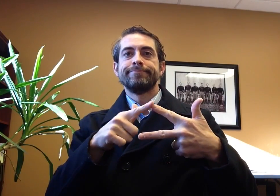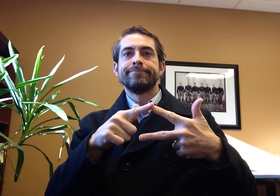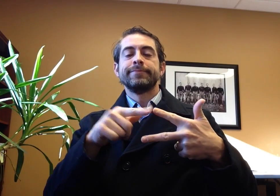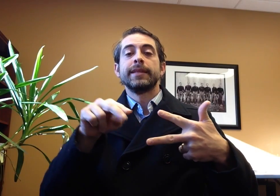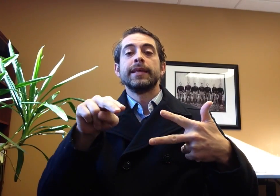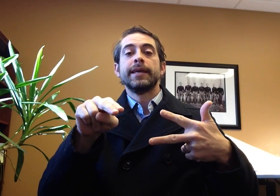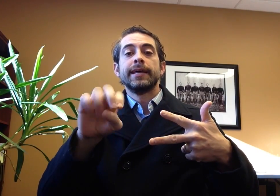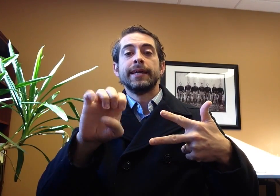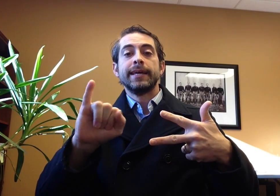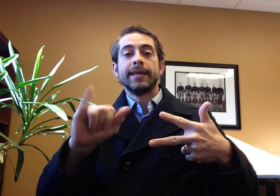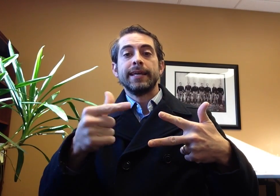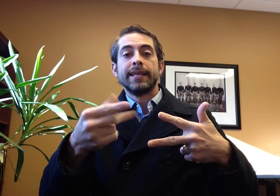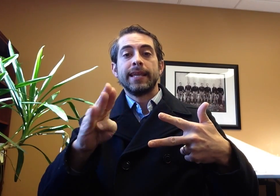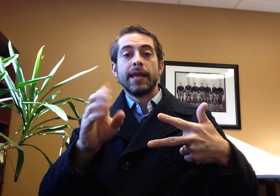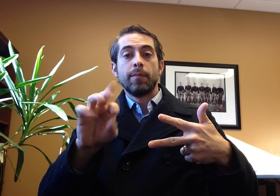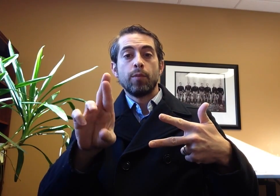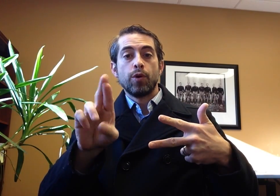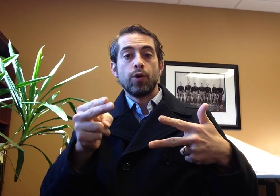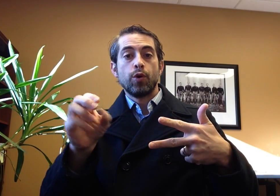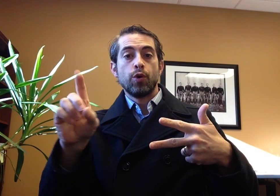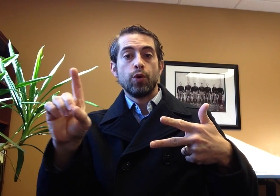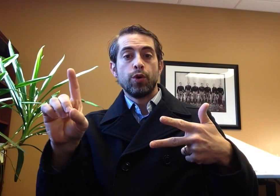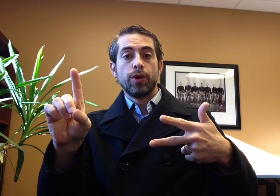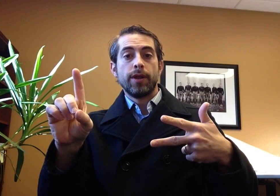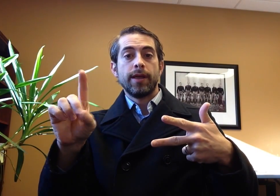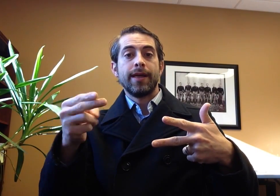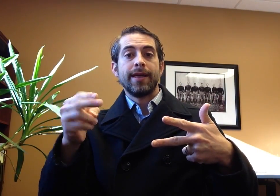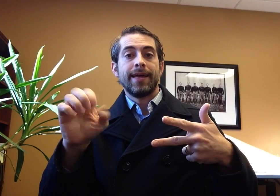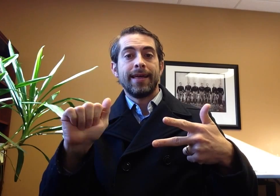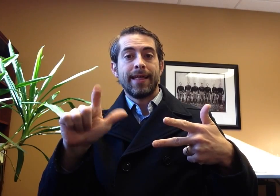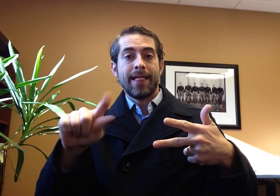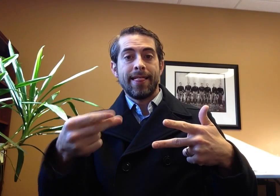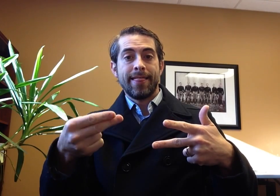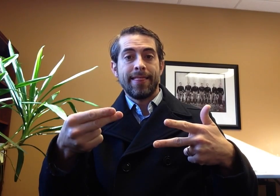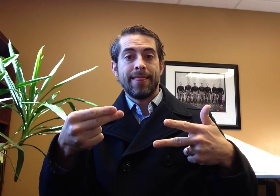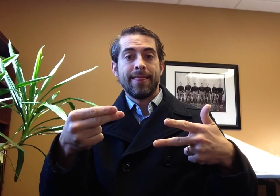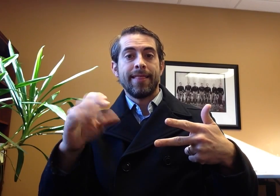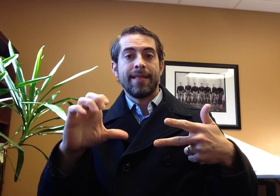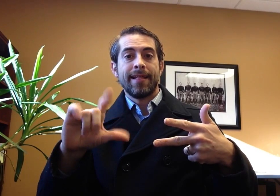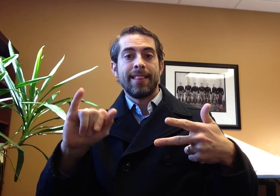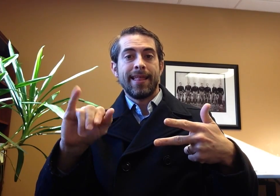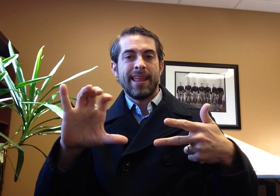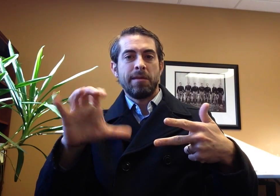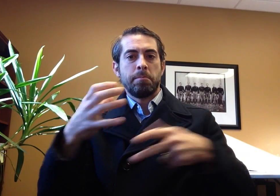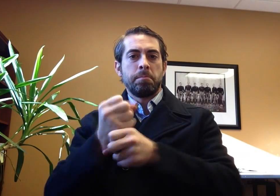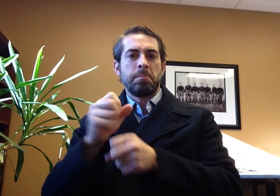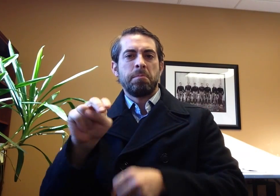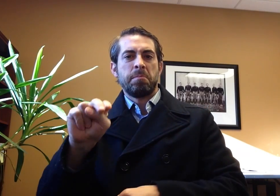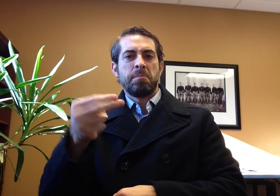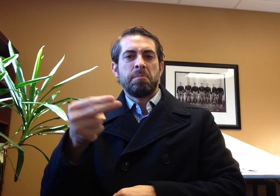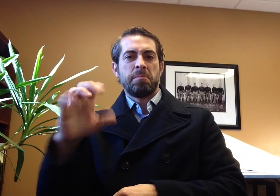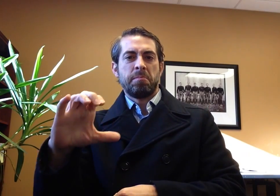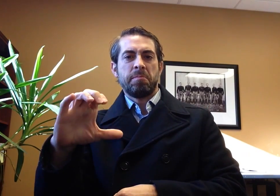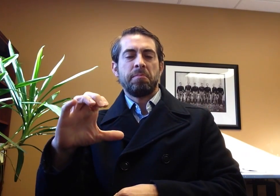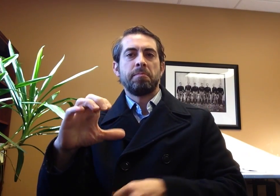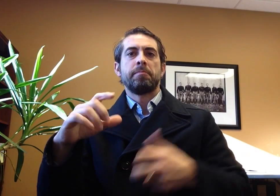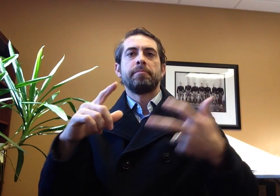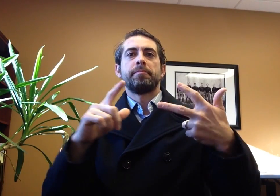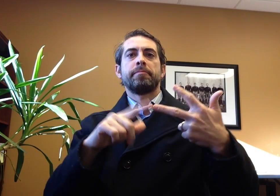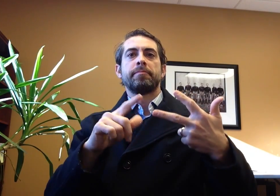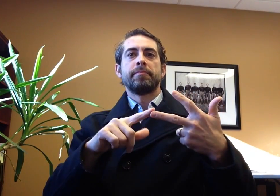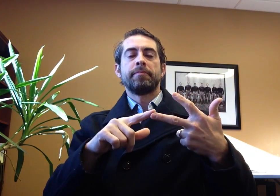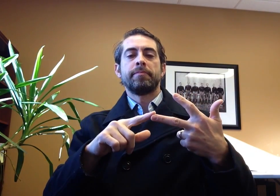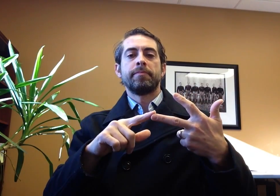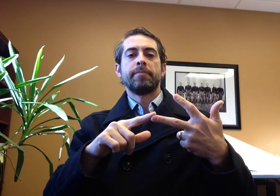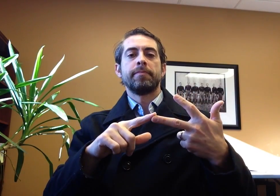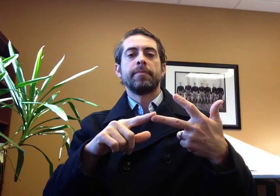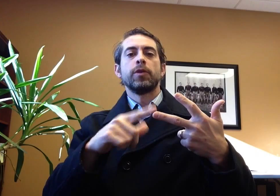Neighborhood Health Clinics, 3350 East Paulding Road, Fort Wayne, Indiana